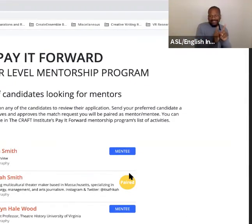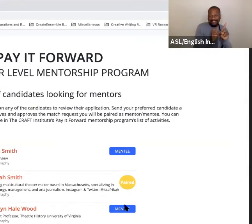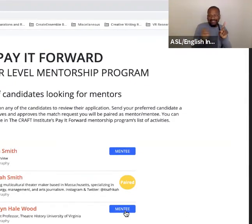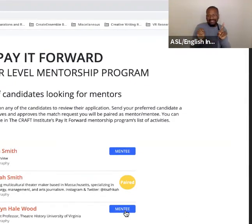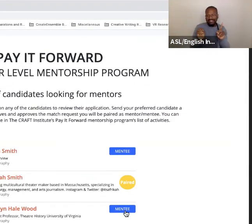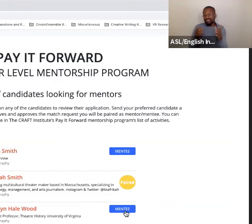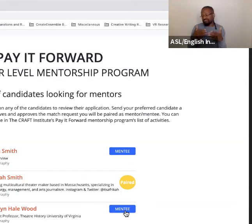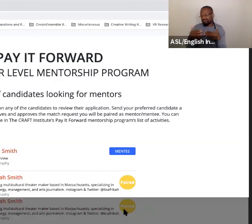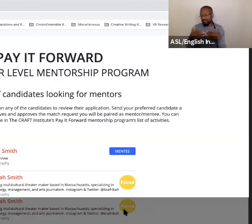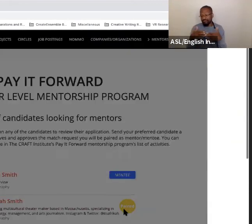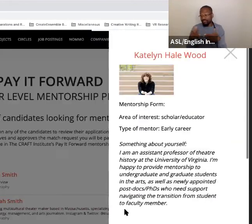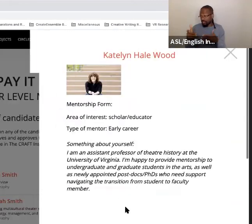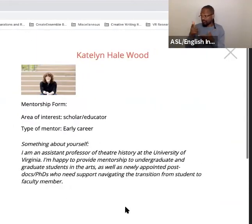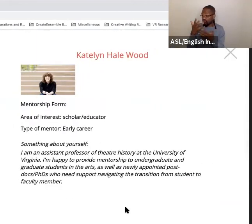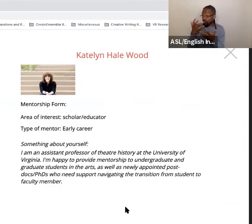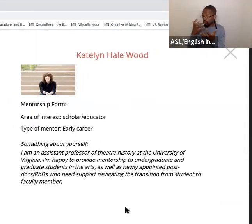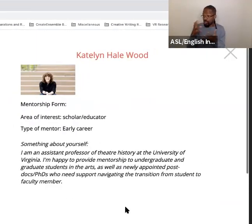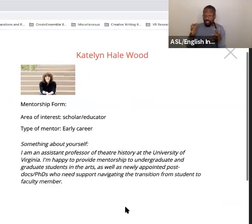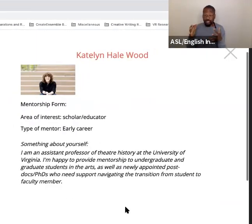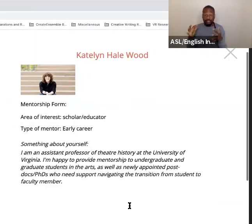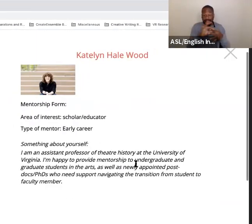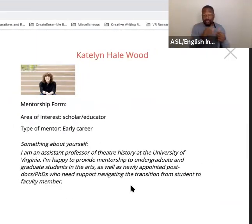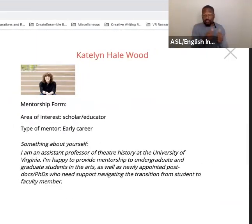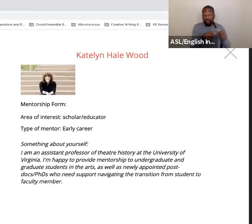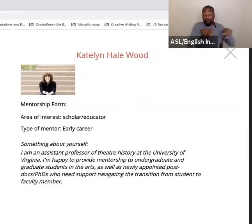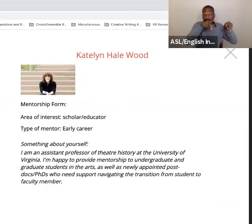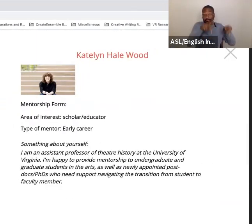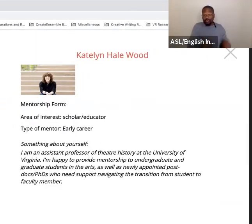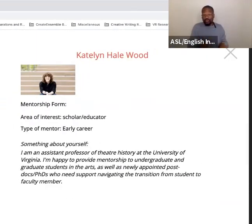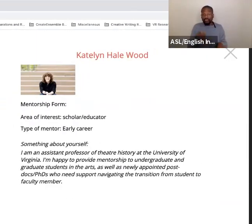in connecting with, then basically you click on their name.